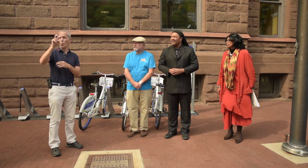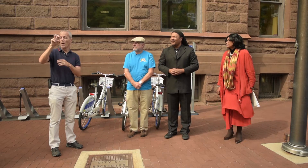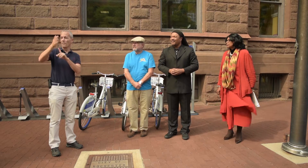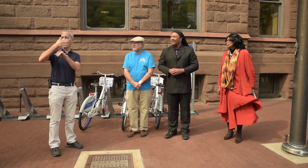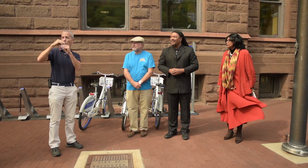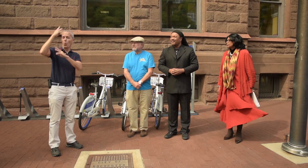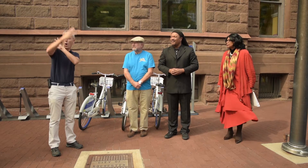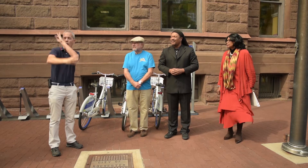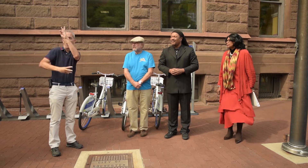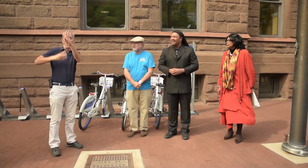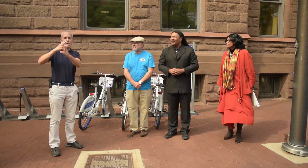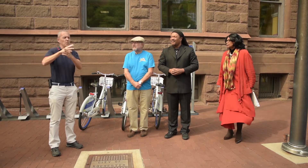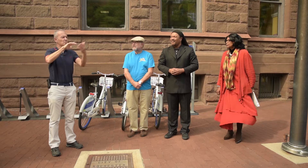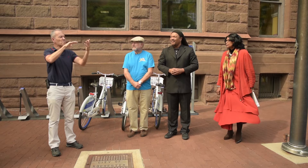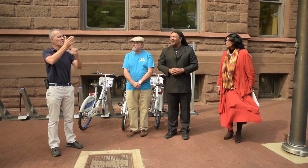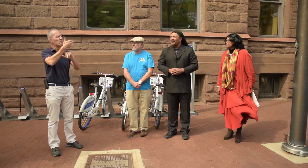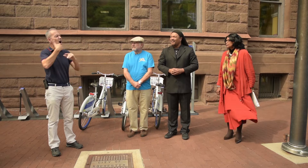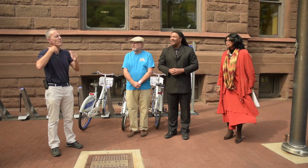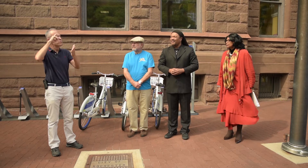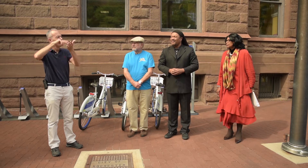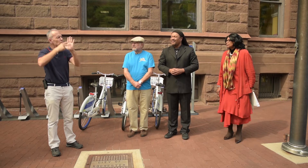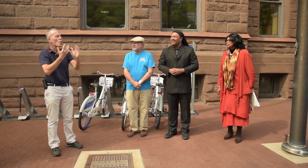Two thousand flags all over the world and